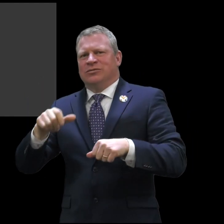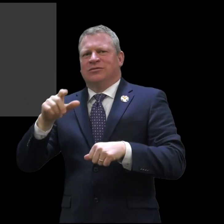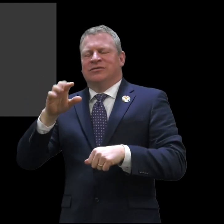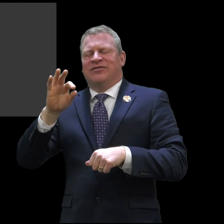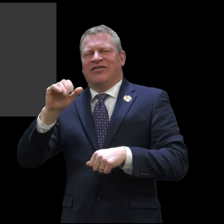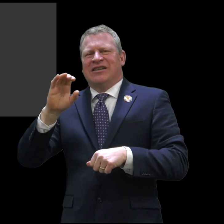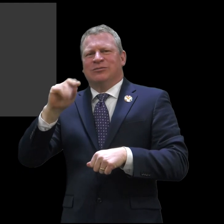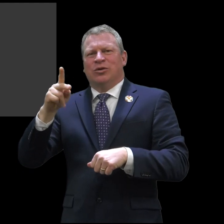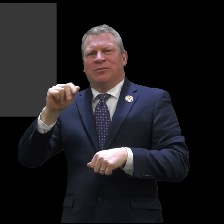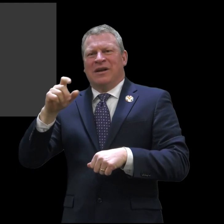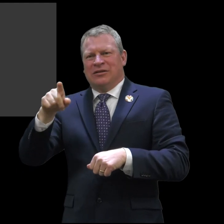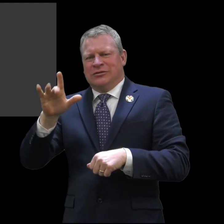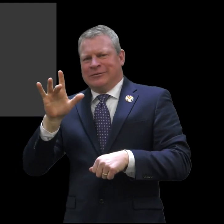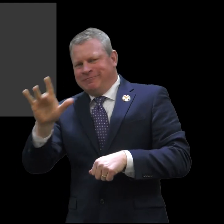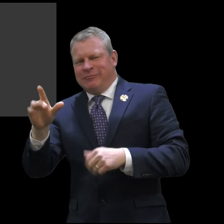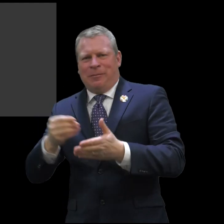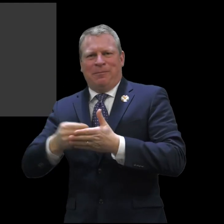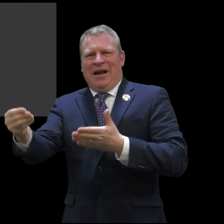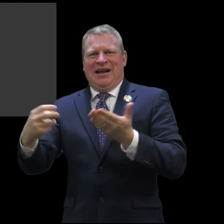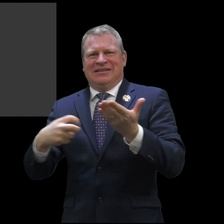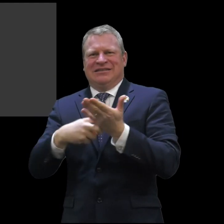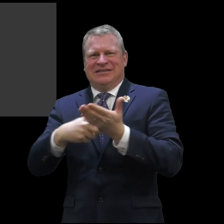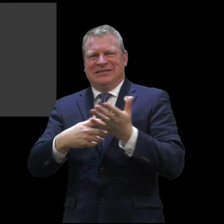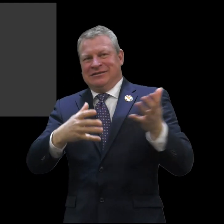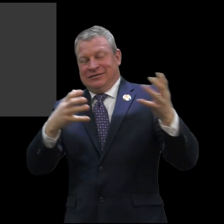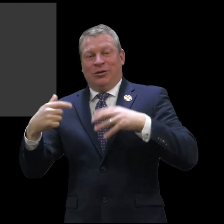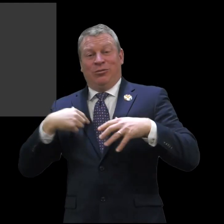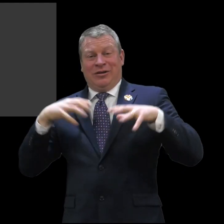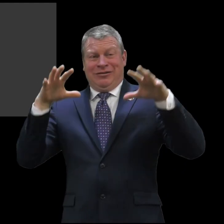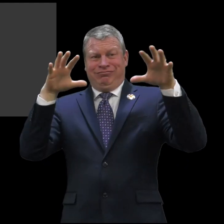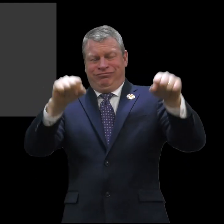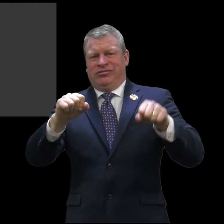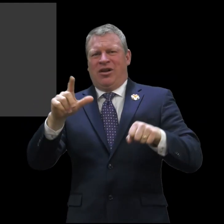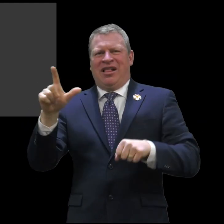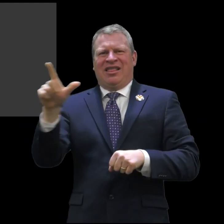sure to go into our Facebook page and click on the link to purchase tickets.